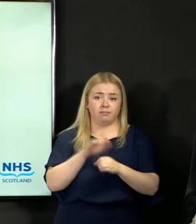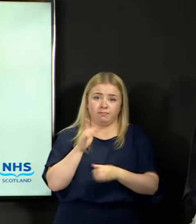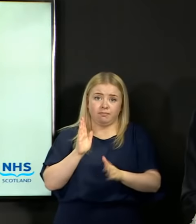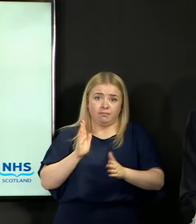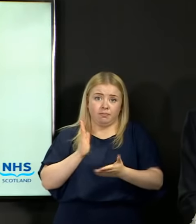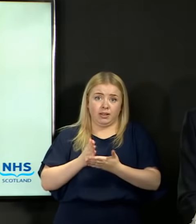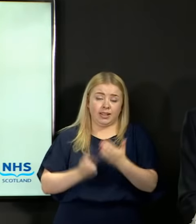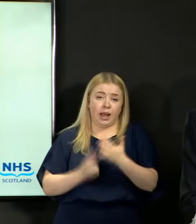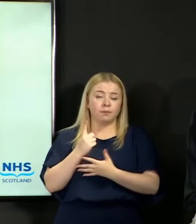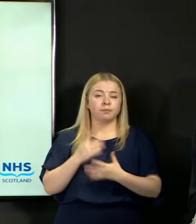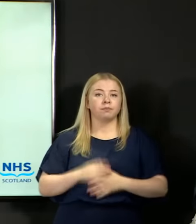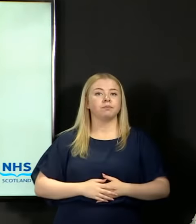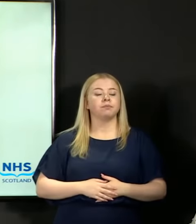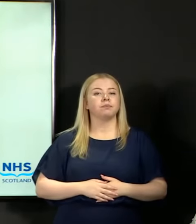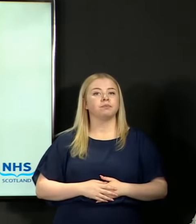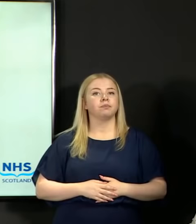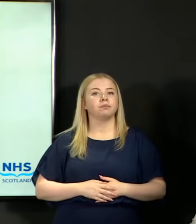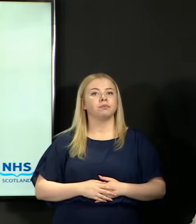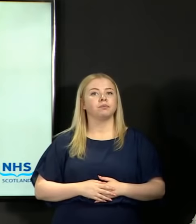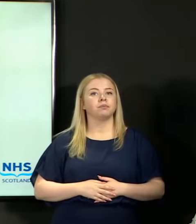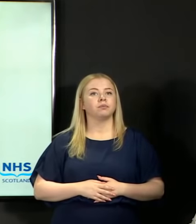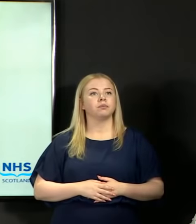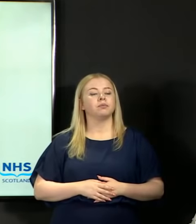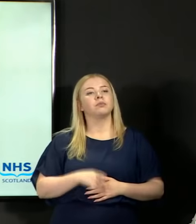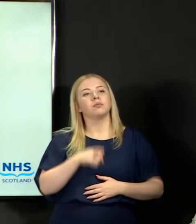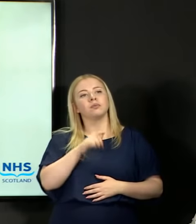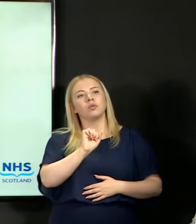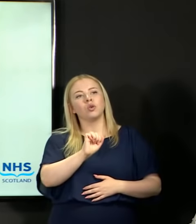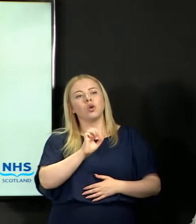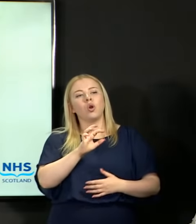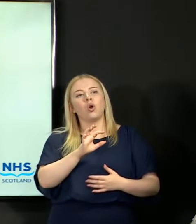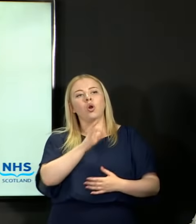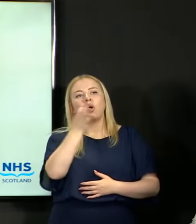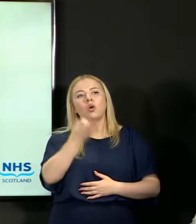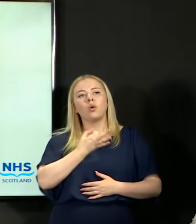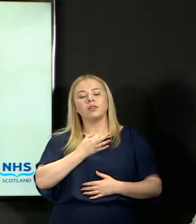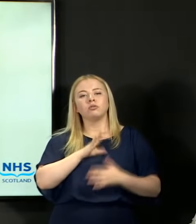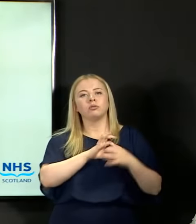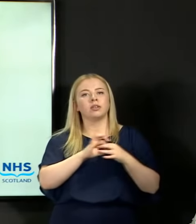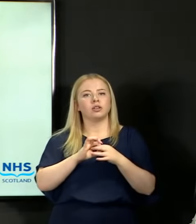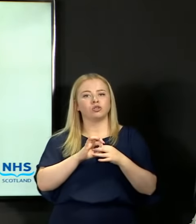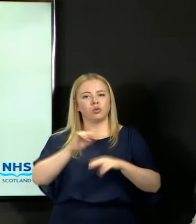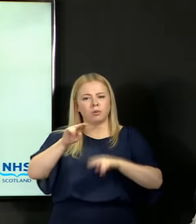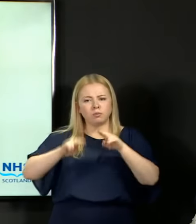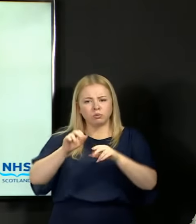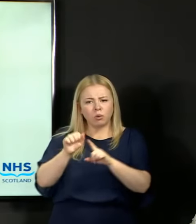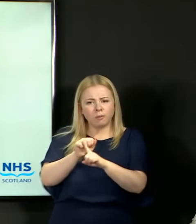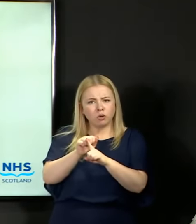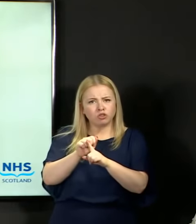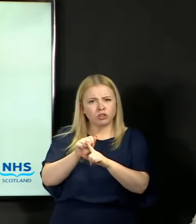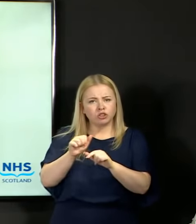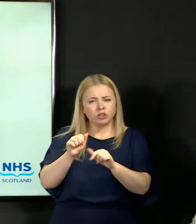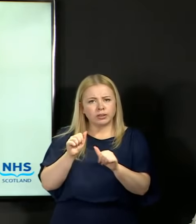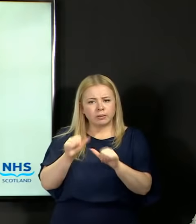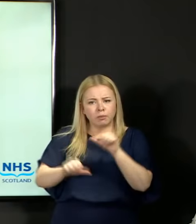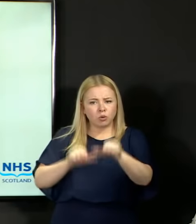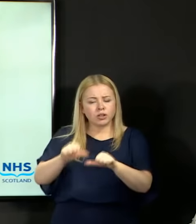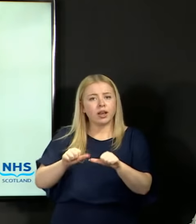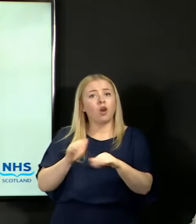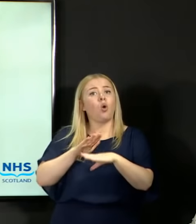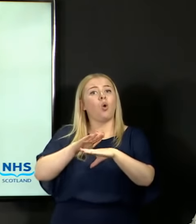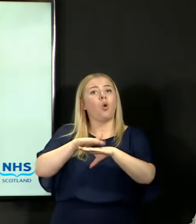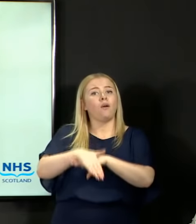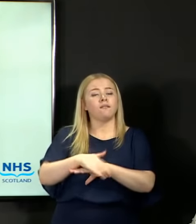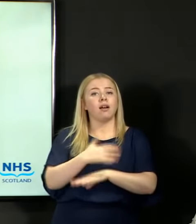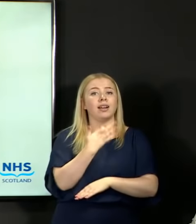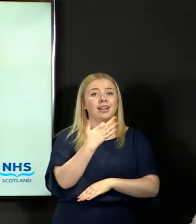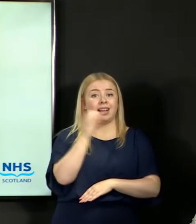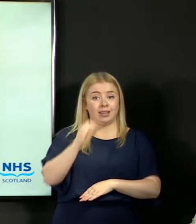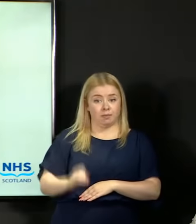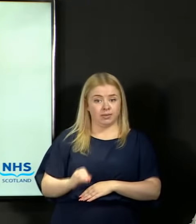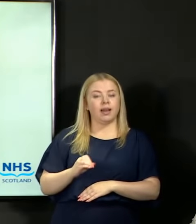In relation to the wider question on the moderation process, over 90 per cent of the estimates